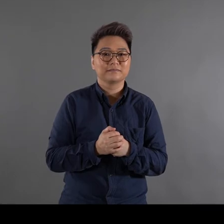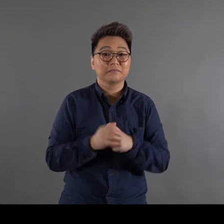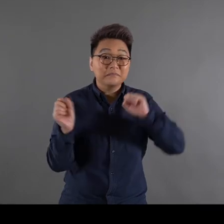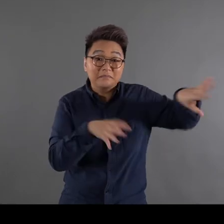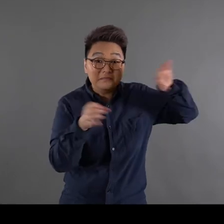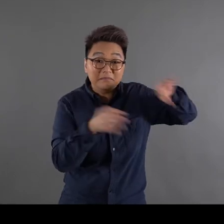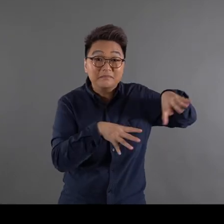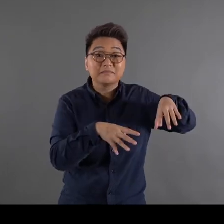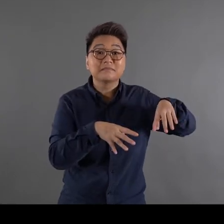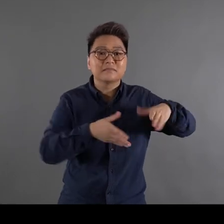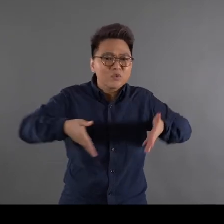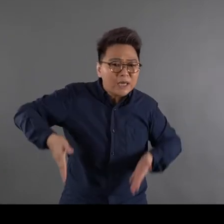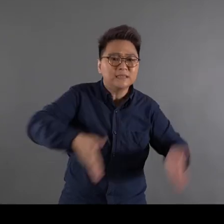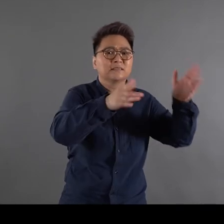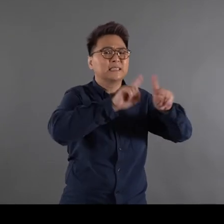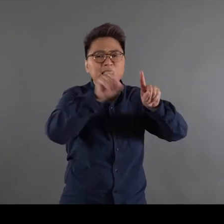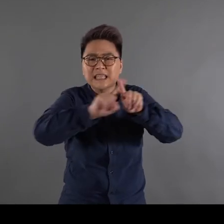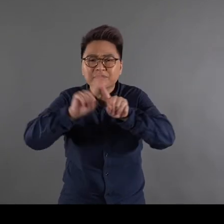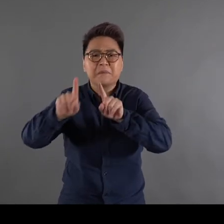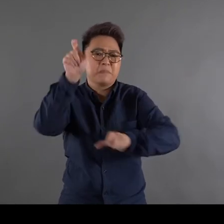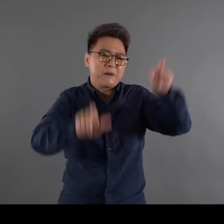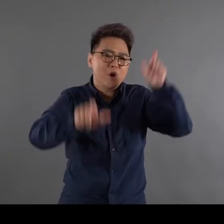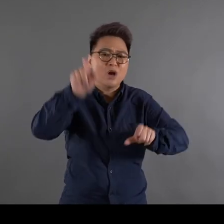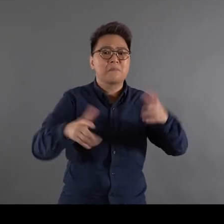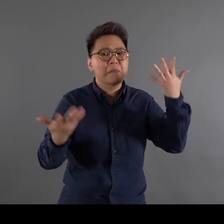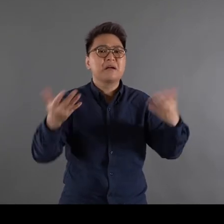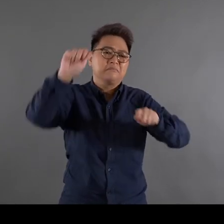There are many ways of discarding paintings Some people really destroy them